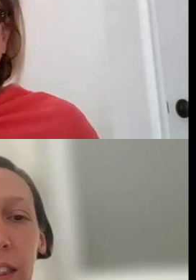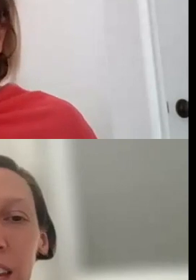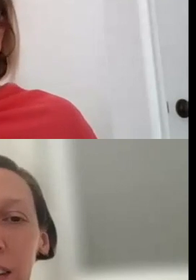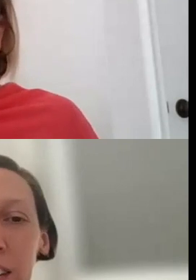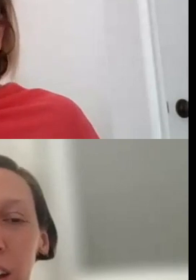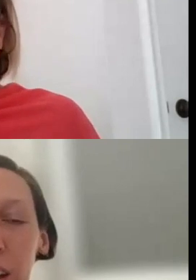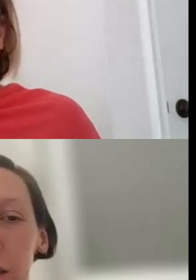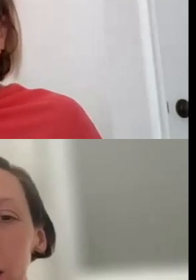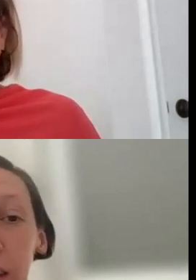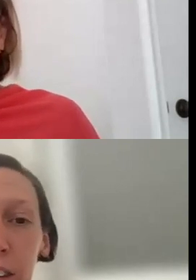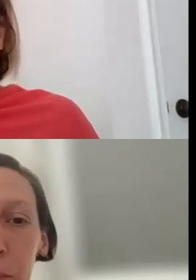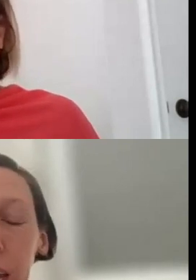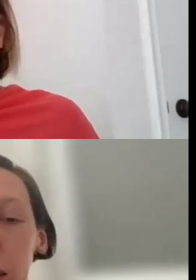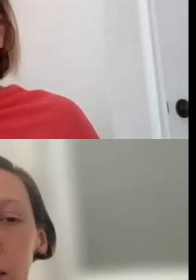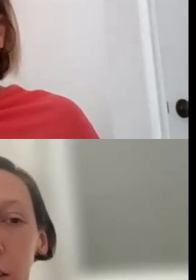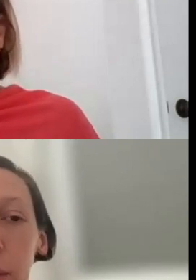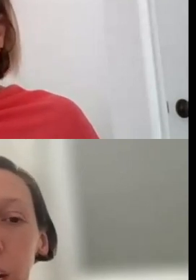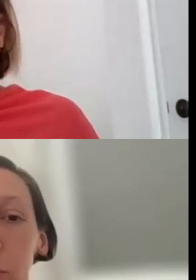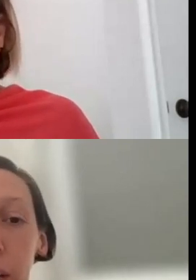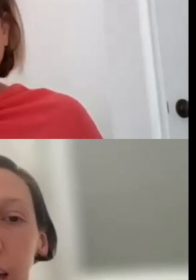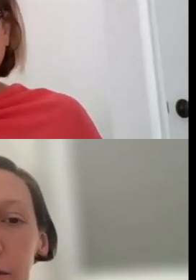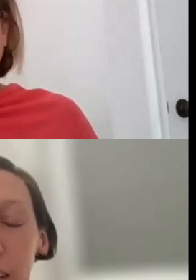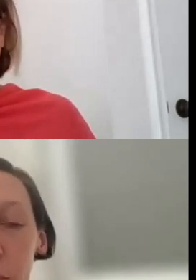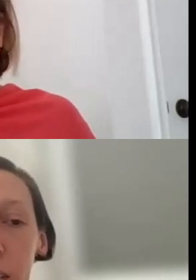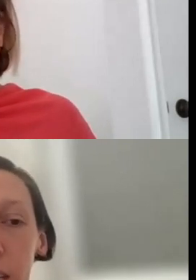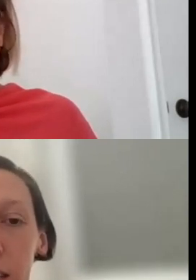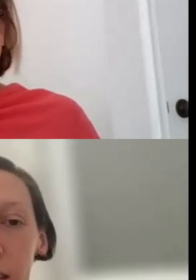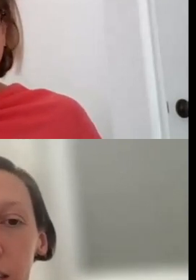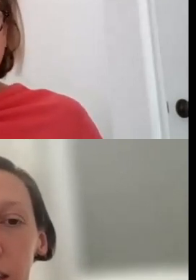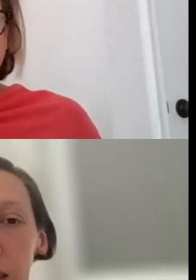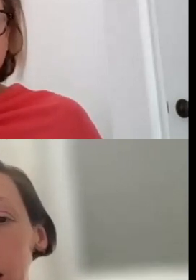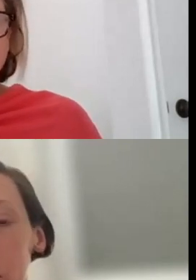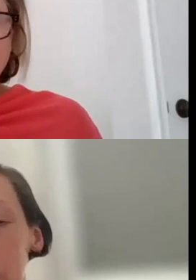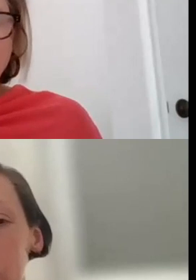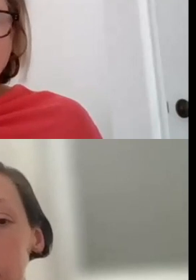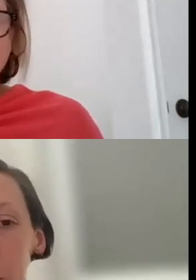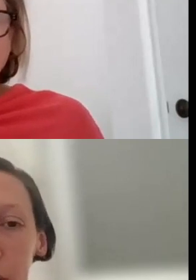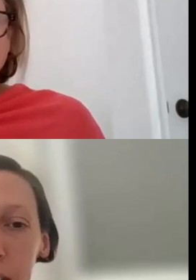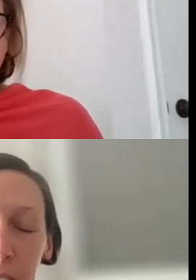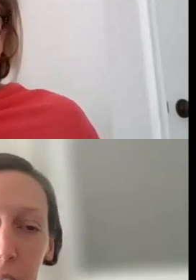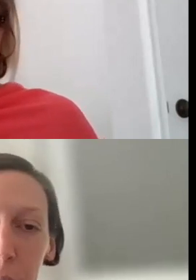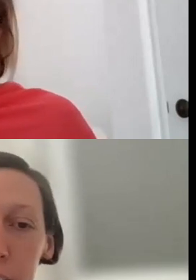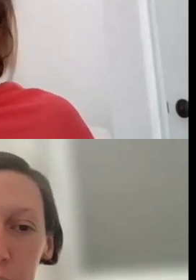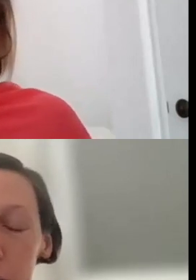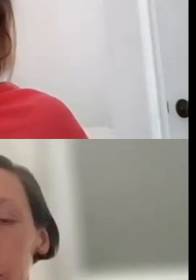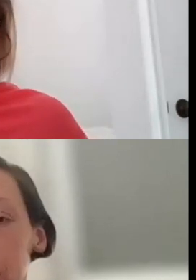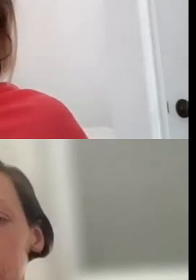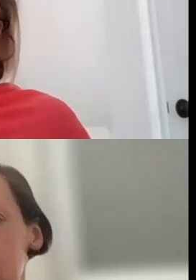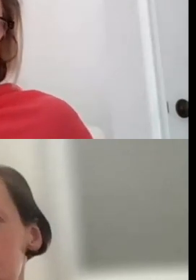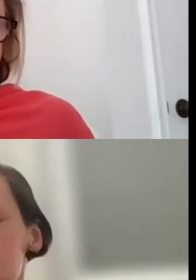AND THEN THE OTHER PANELISTS ON THE PANEL WILL HAVE EXPERTISE IN, IN THAT SPECIFIC DISCIPLINE THAT THE PANEL THAT THEY'RE ON.